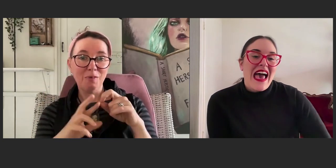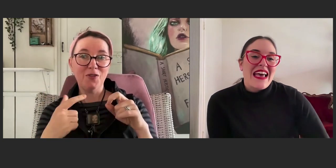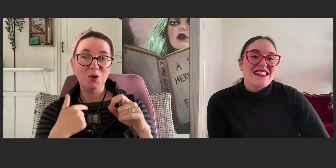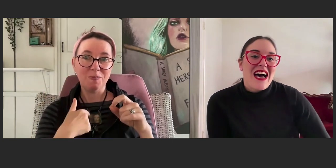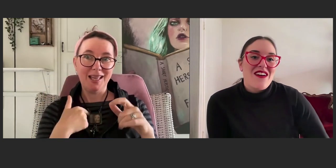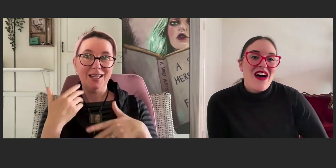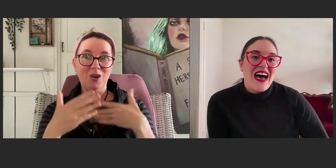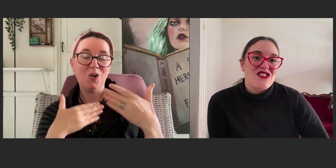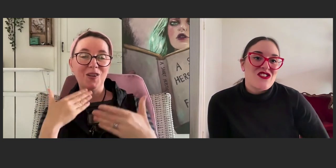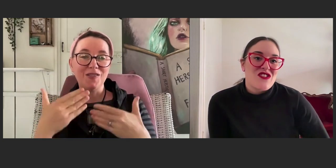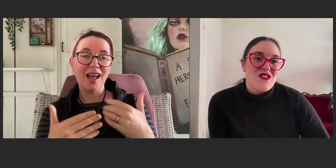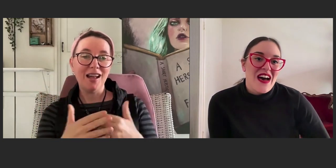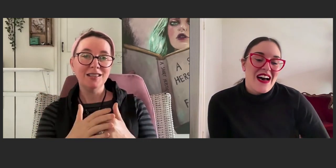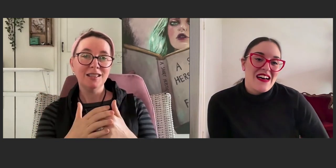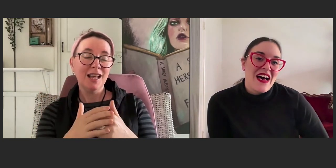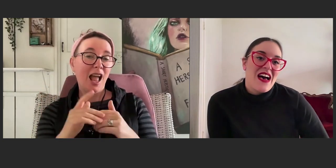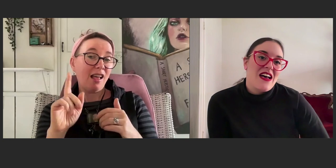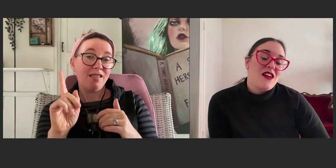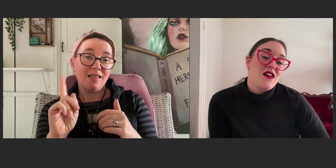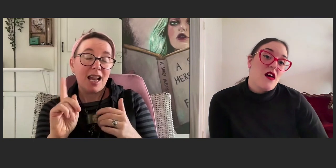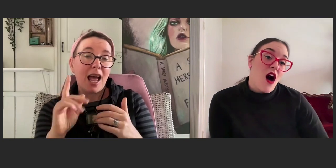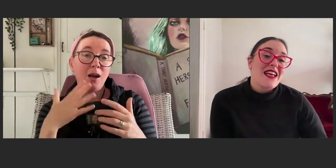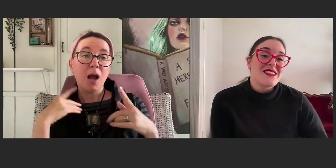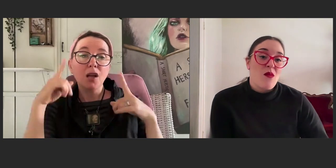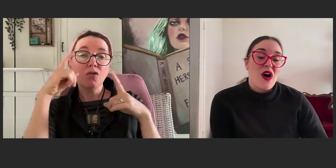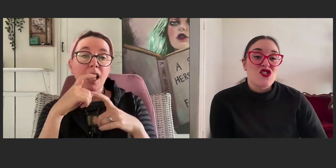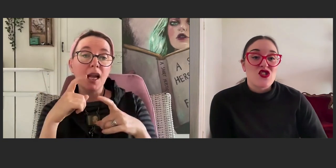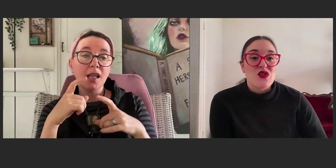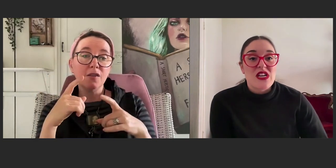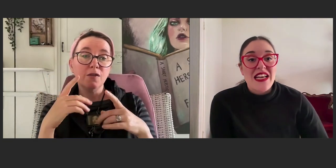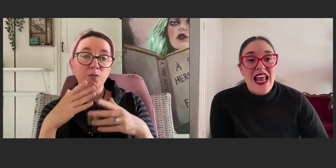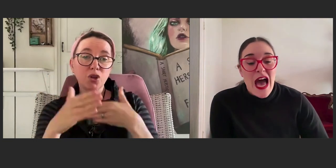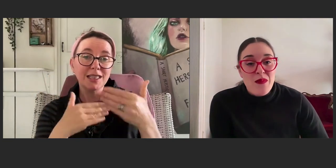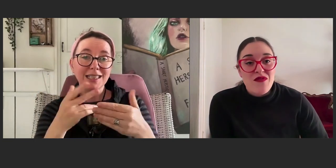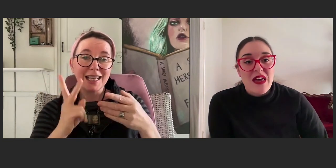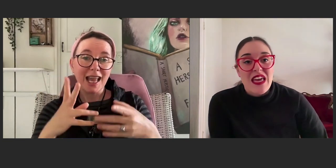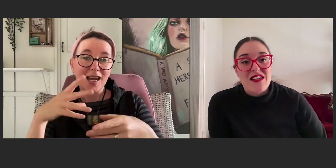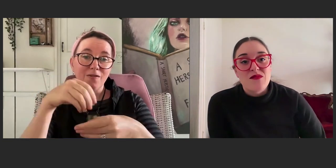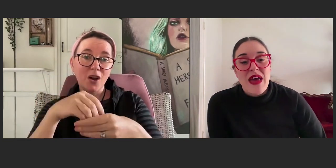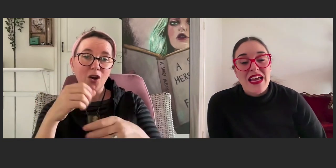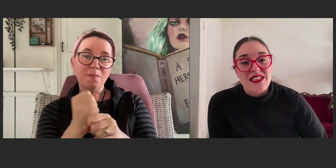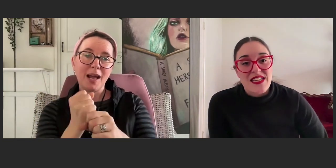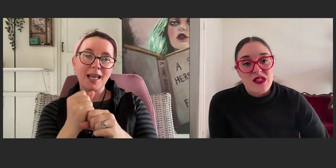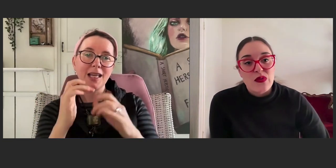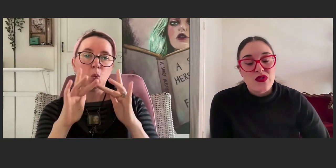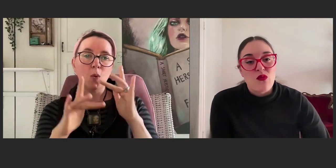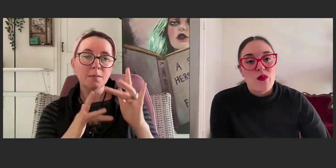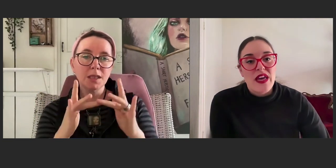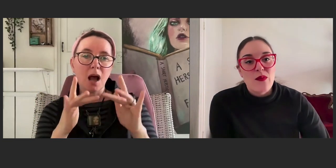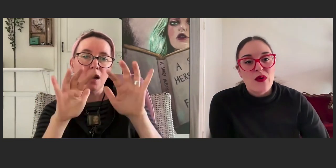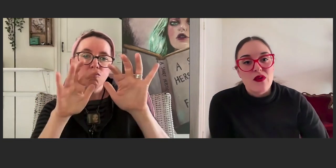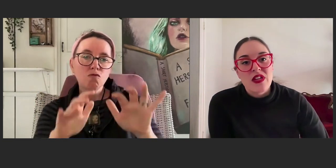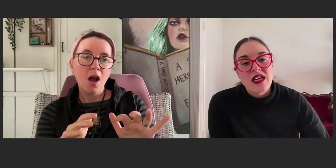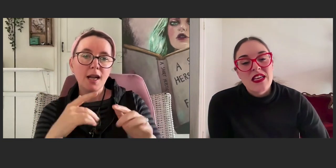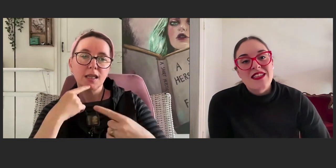And I've had to hire someone to create an app for me and make it accessible to more people.